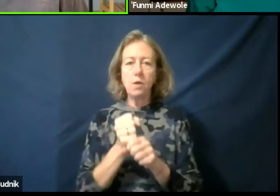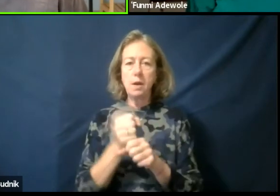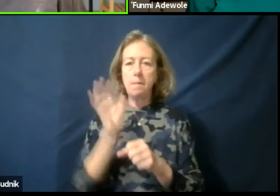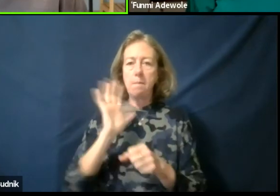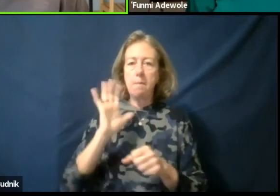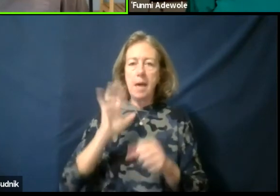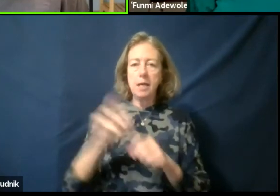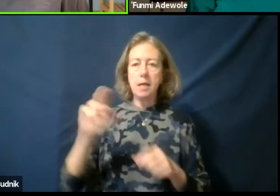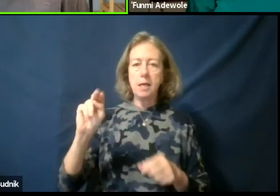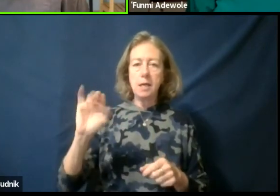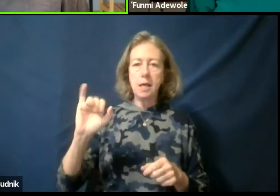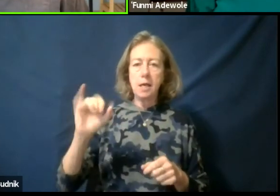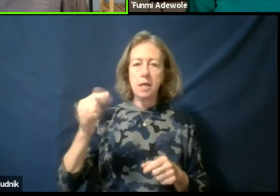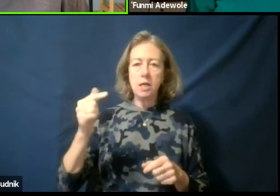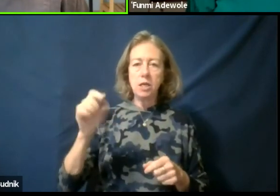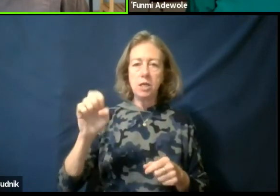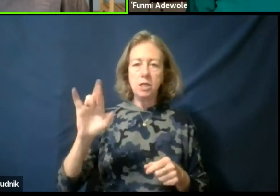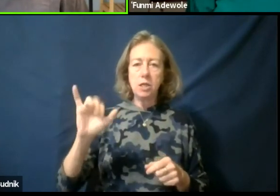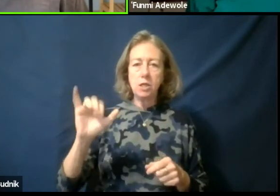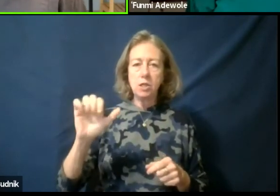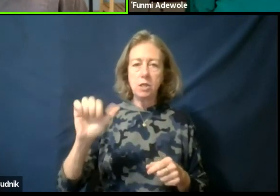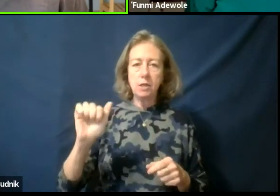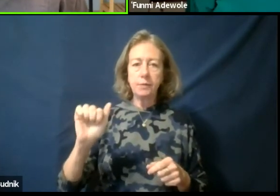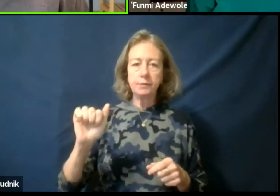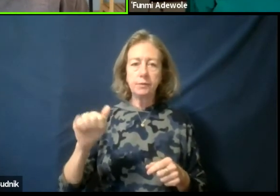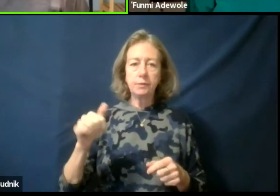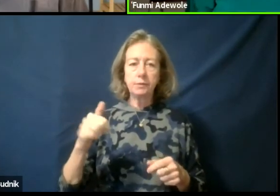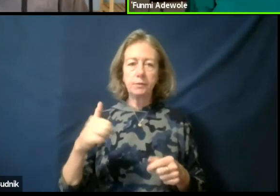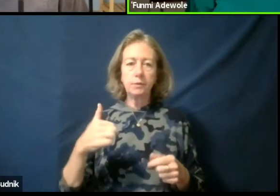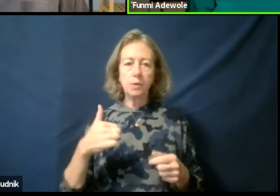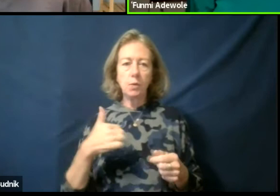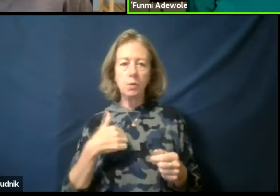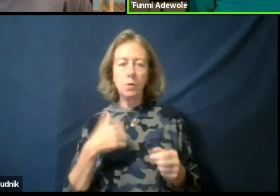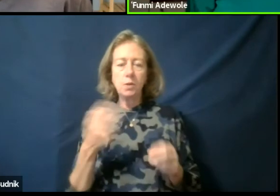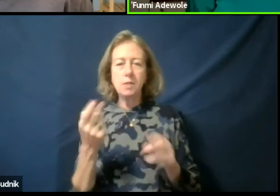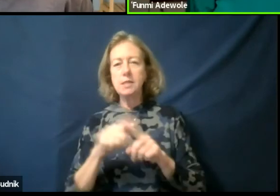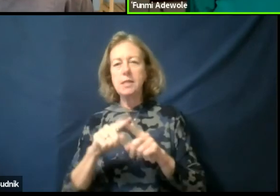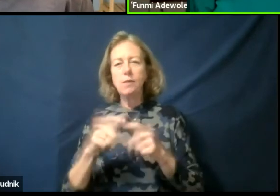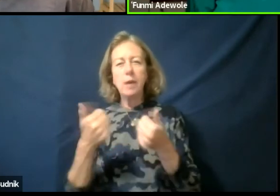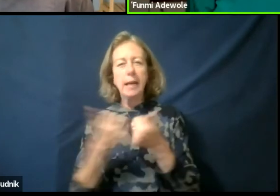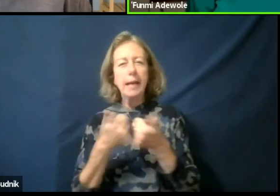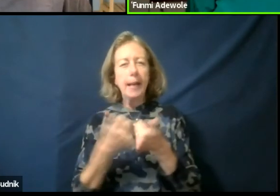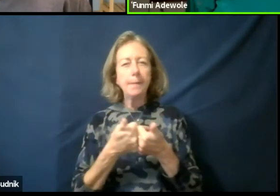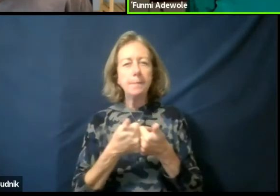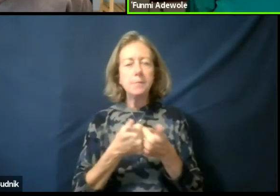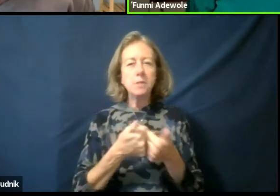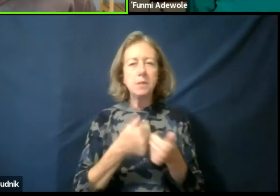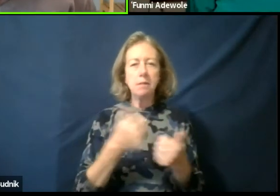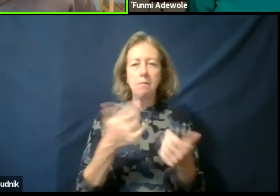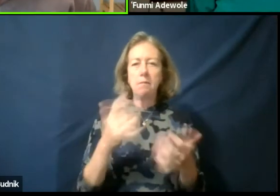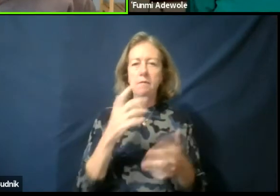you know we used (speaking Nigerian) games that are very typical. That you know now we don't even hear them again